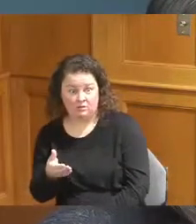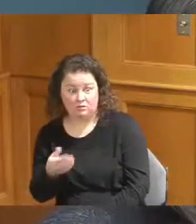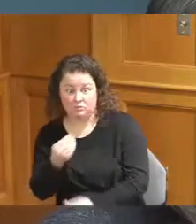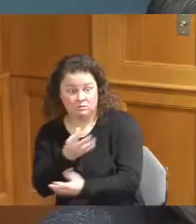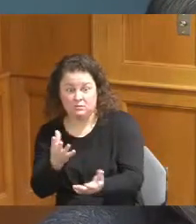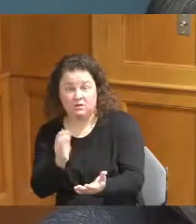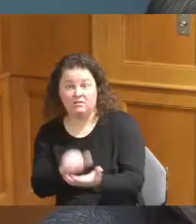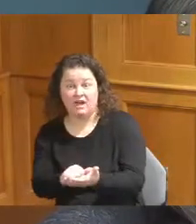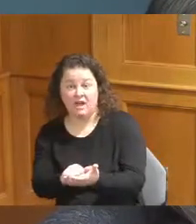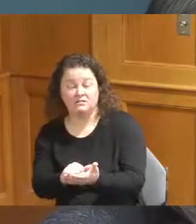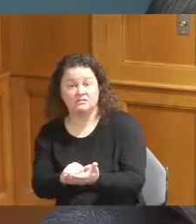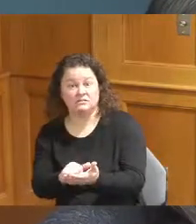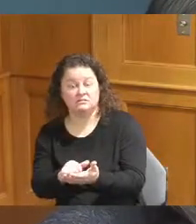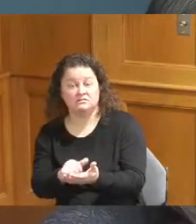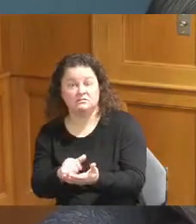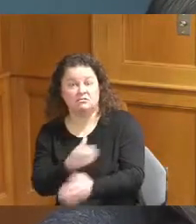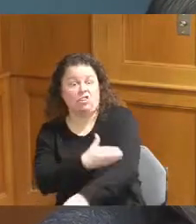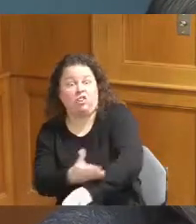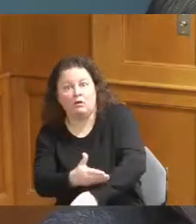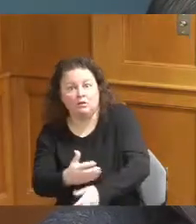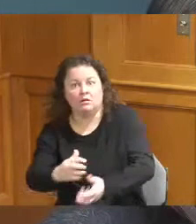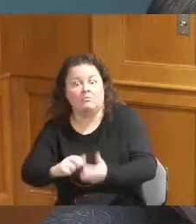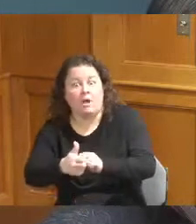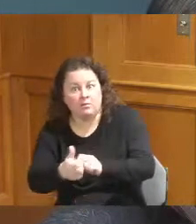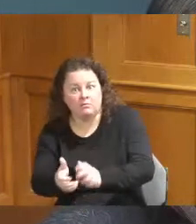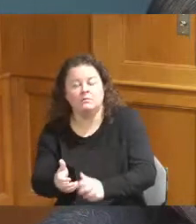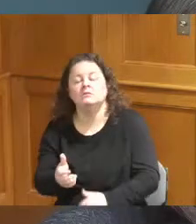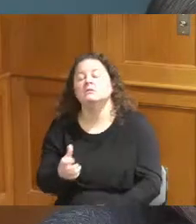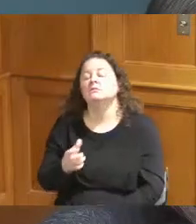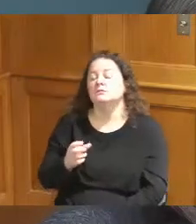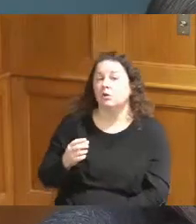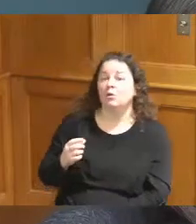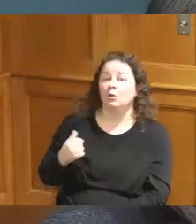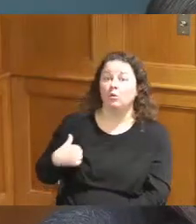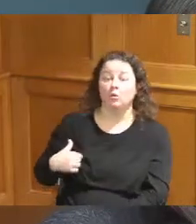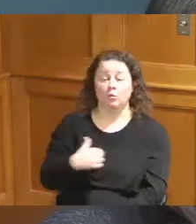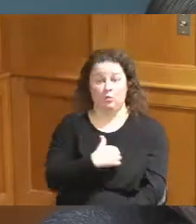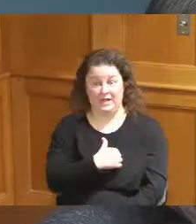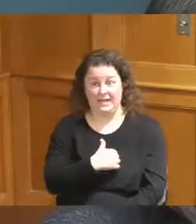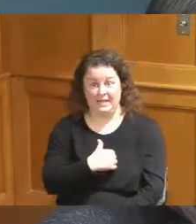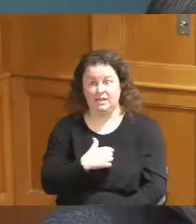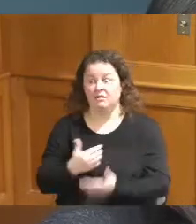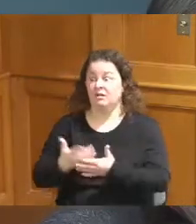none of us created the problem but we're in a position now to end the problem and I'm looking